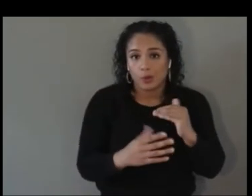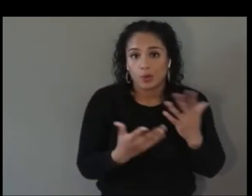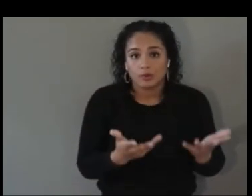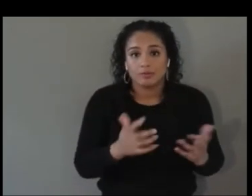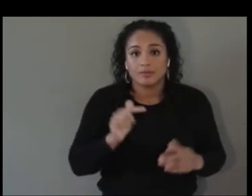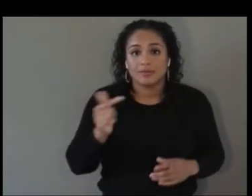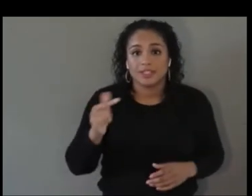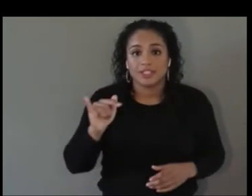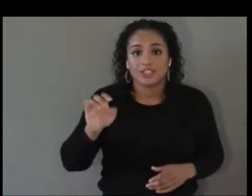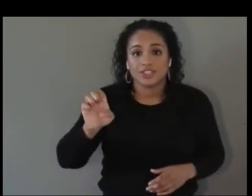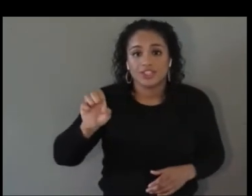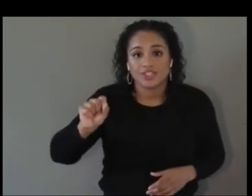for Q&A.